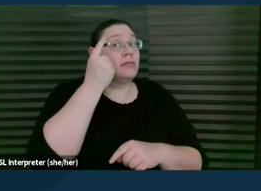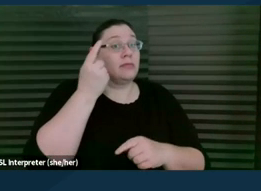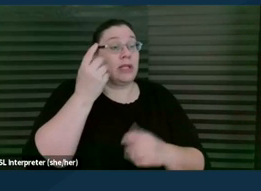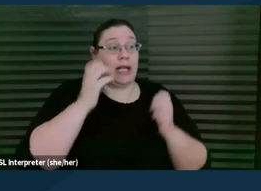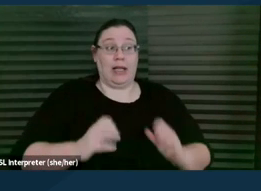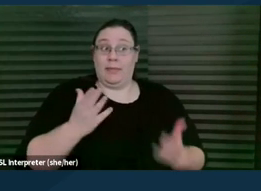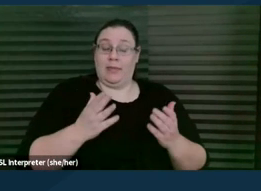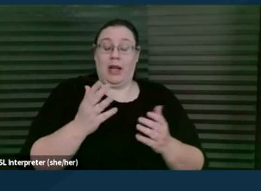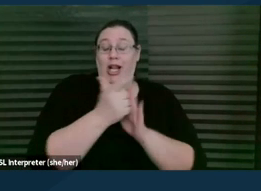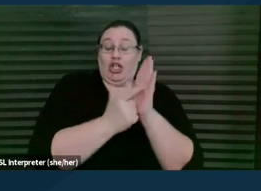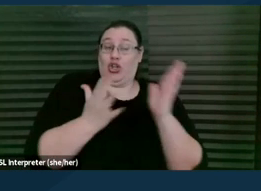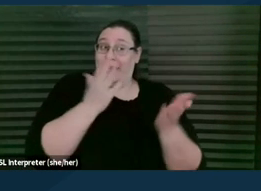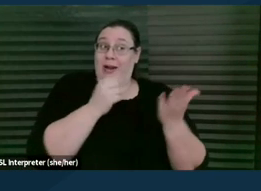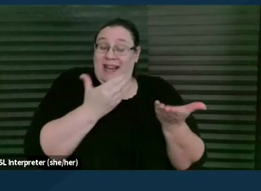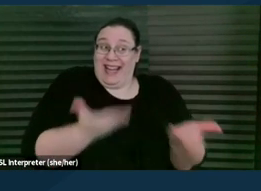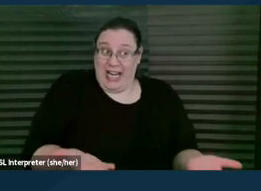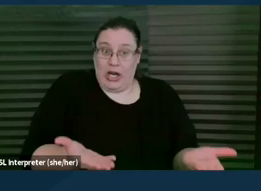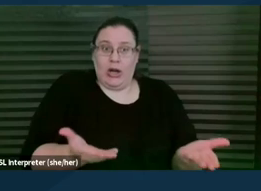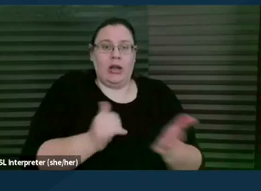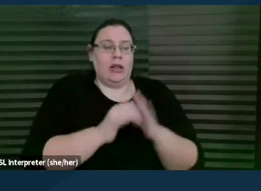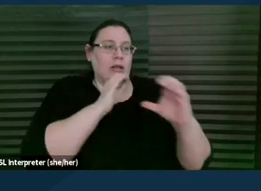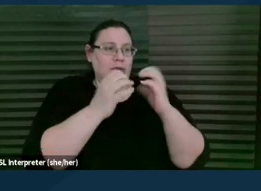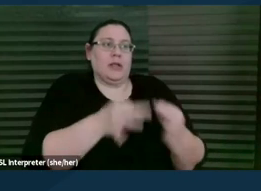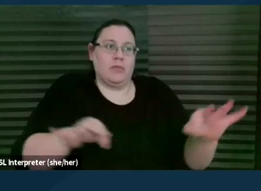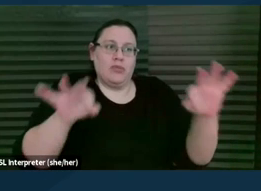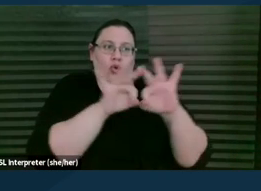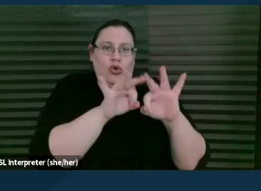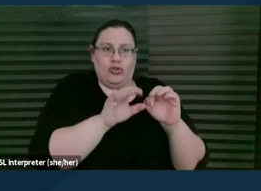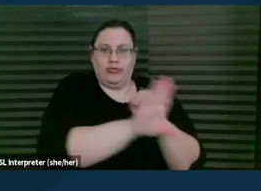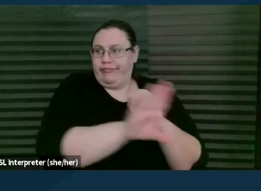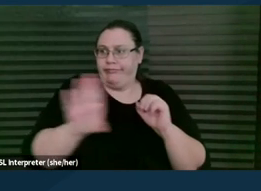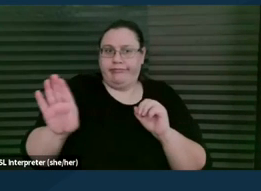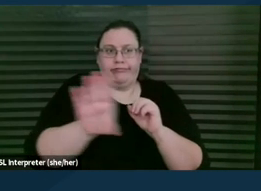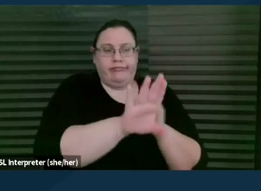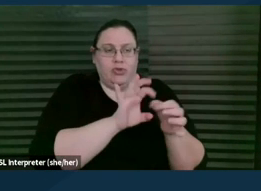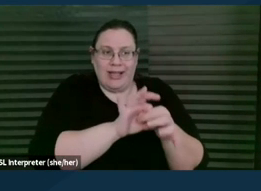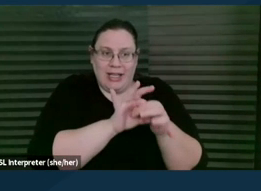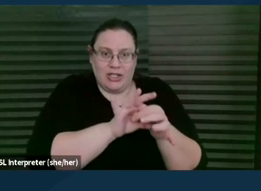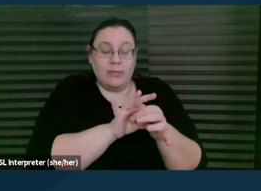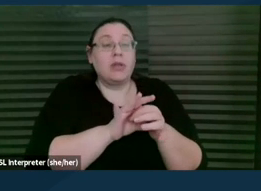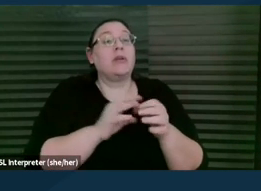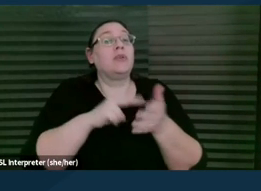the communications are still integral to the attorney-client relationship and therefore attorney-client privilege.